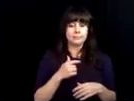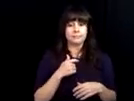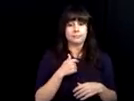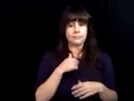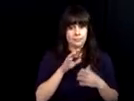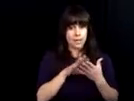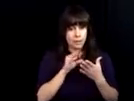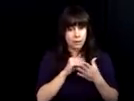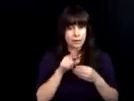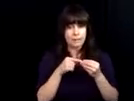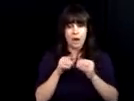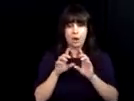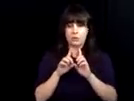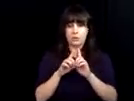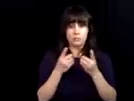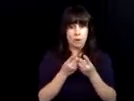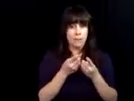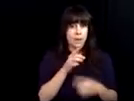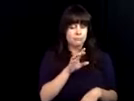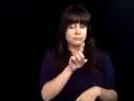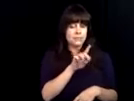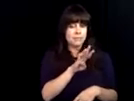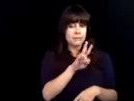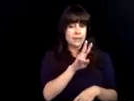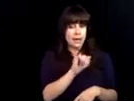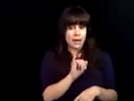work for over two years.